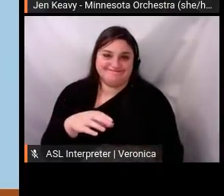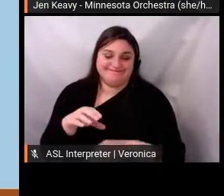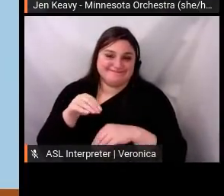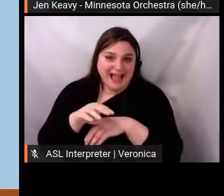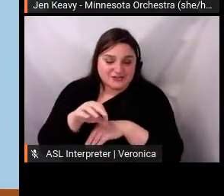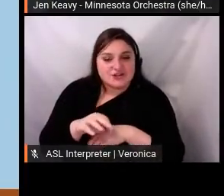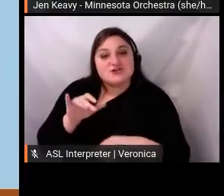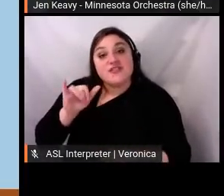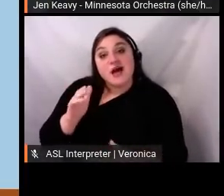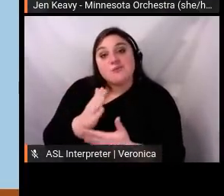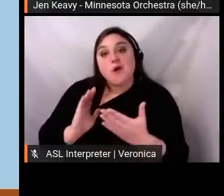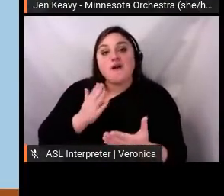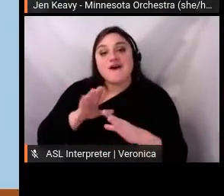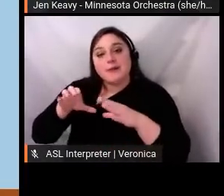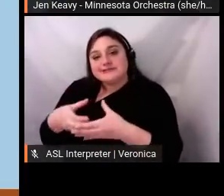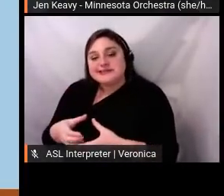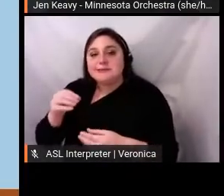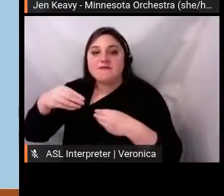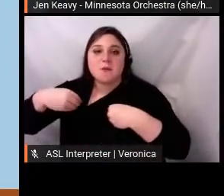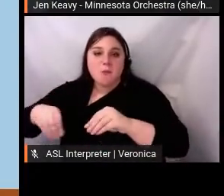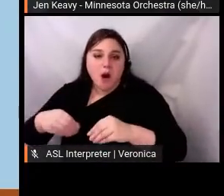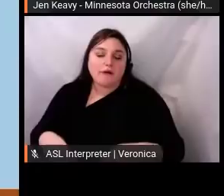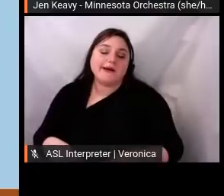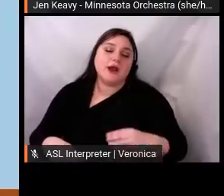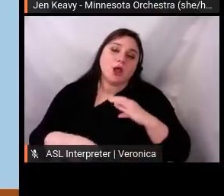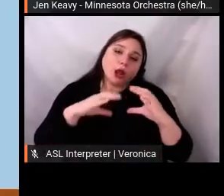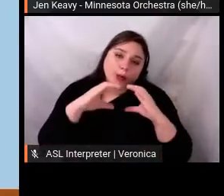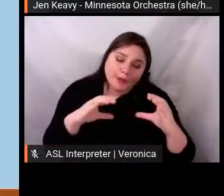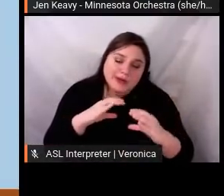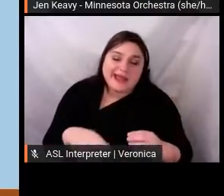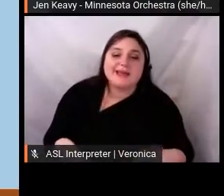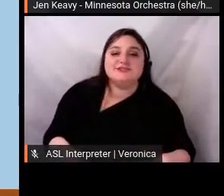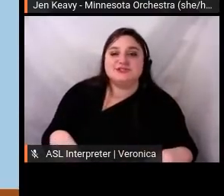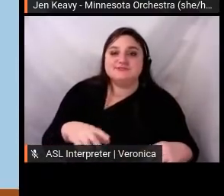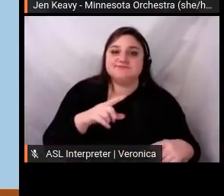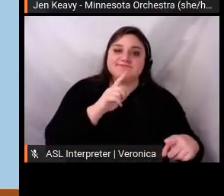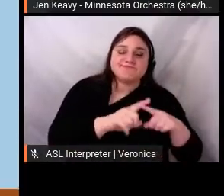communications, development, artistic, education, that meets every